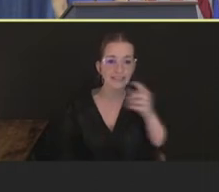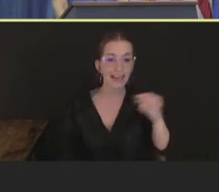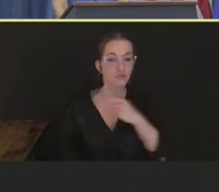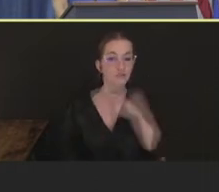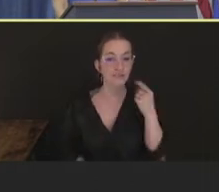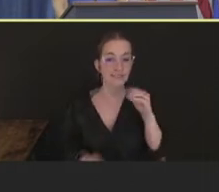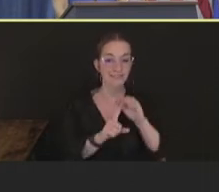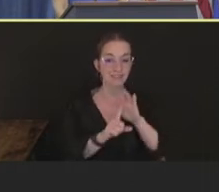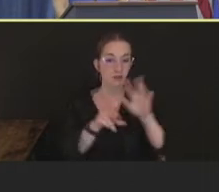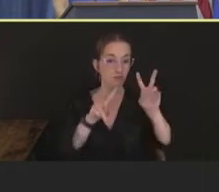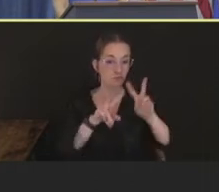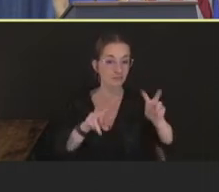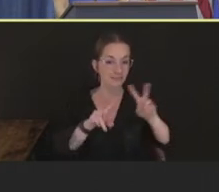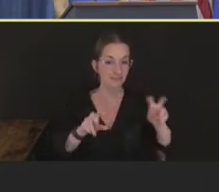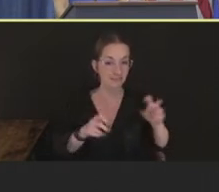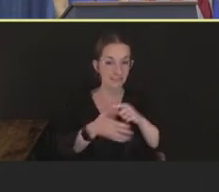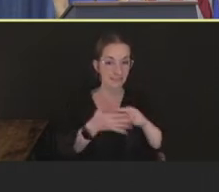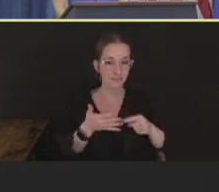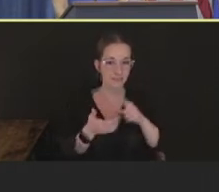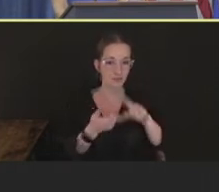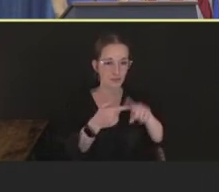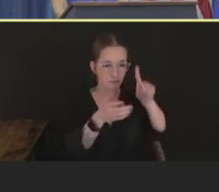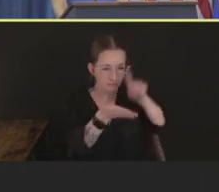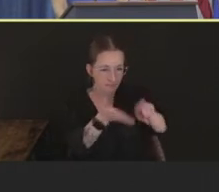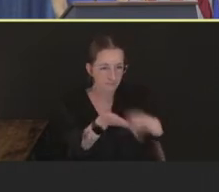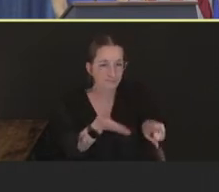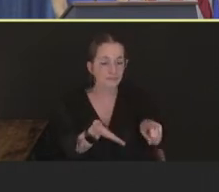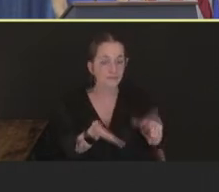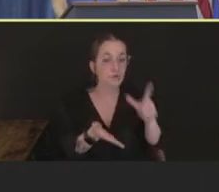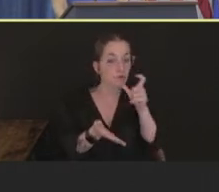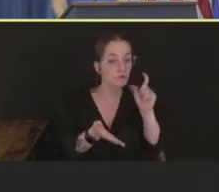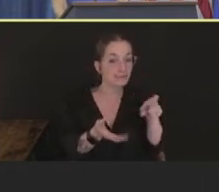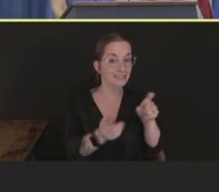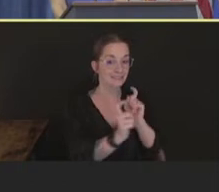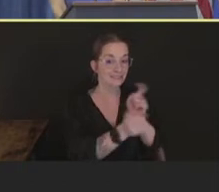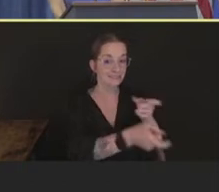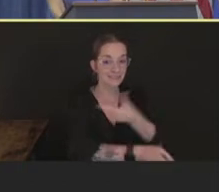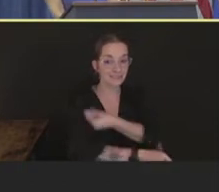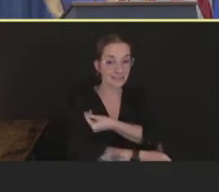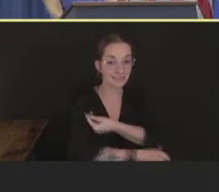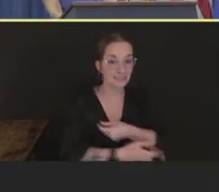What we've learned from many of the jurisdictions, doing this contact tracing,